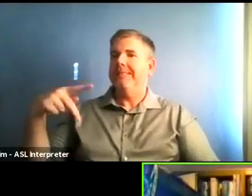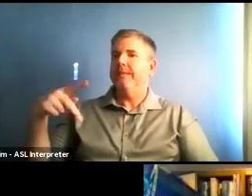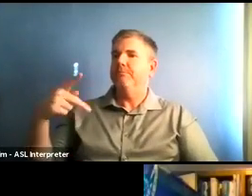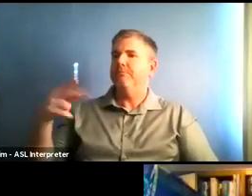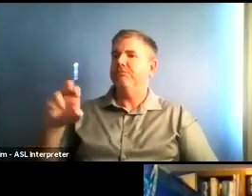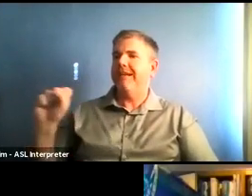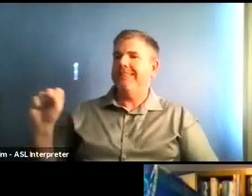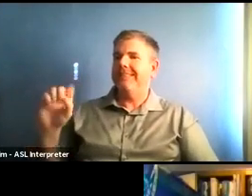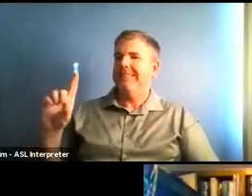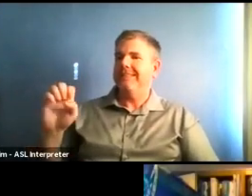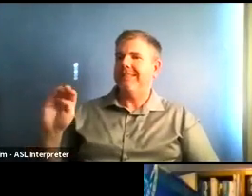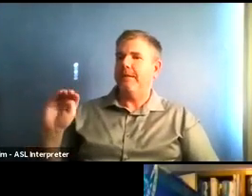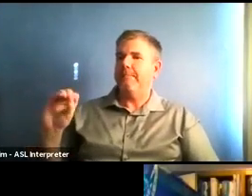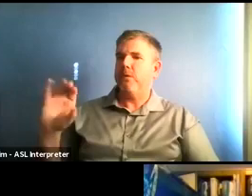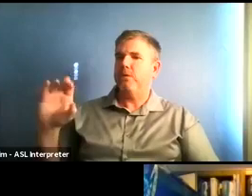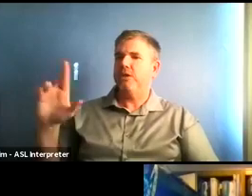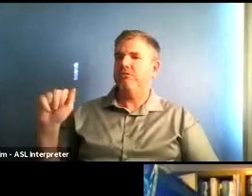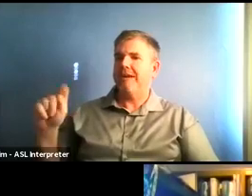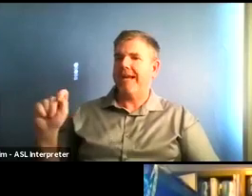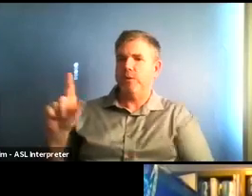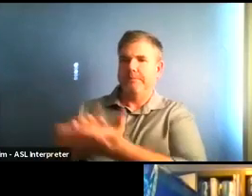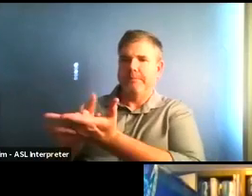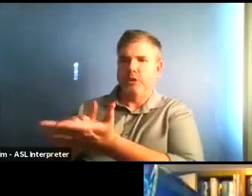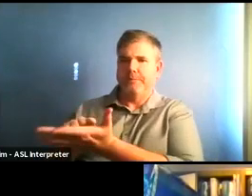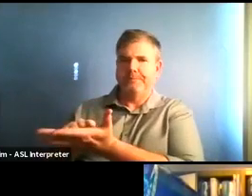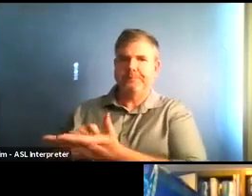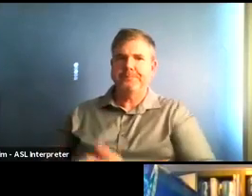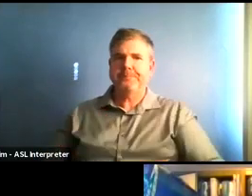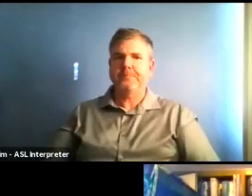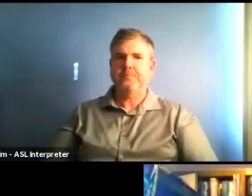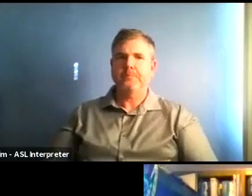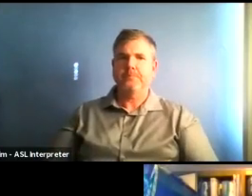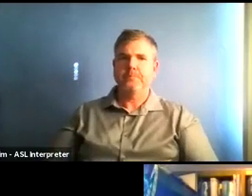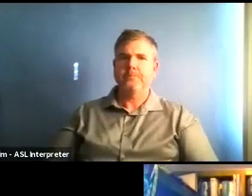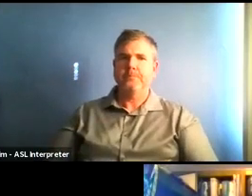Hi there. Hi, doctora Mase SoCo Alert, so Nixle actually stole my question,